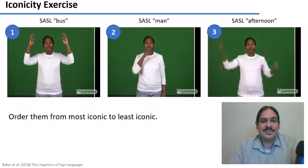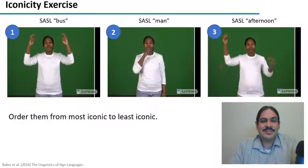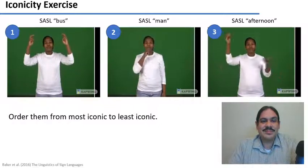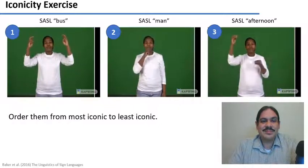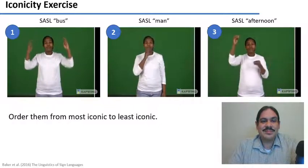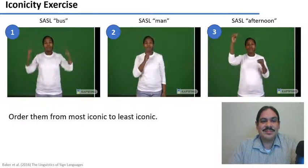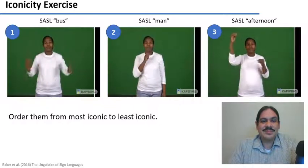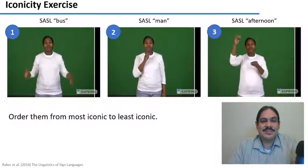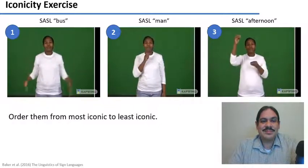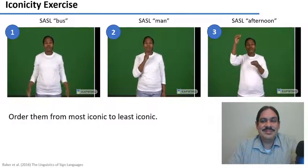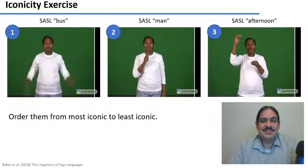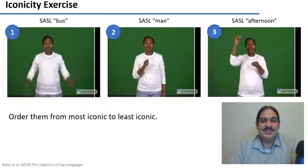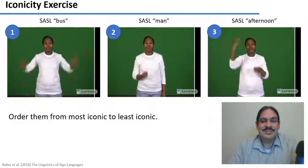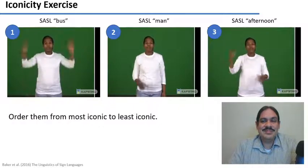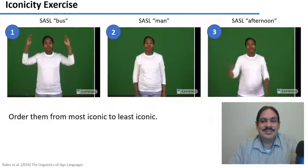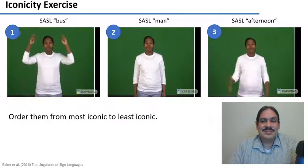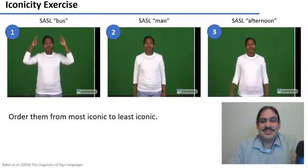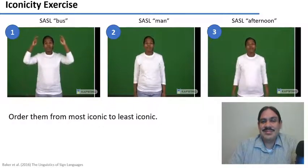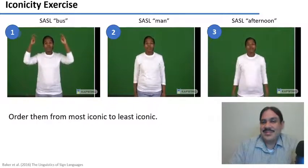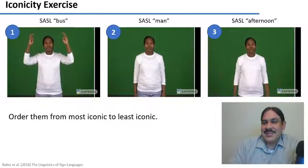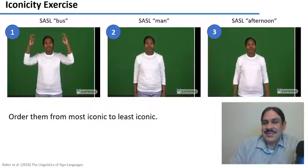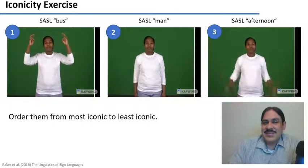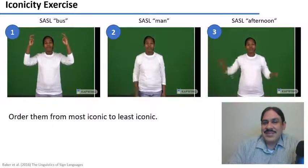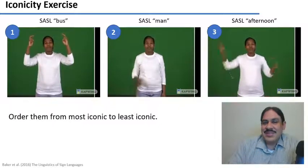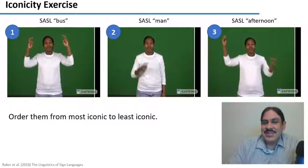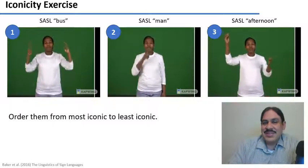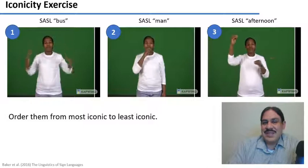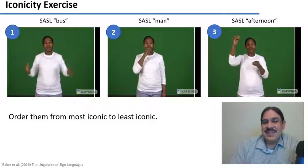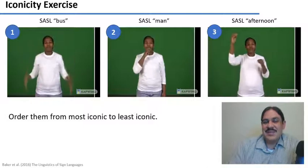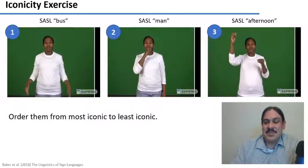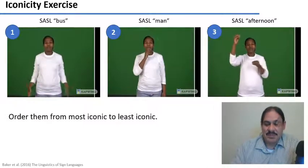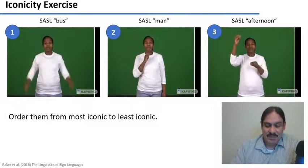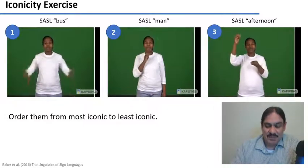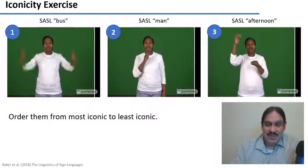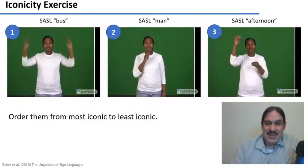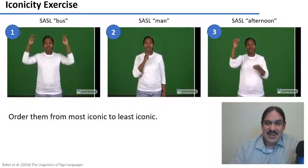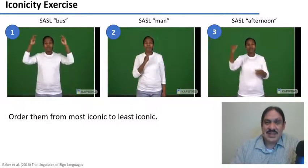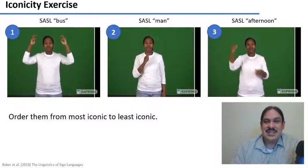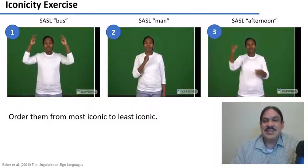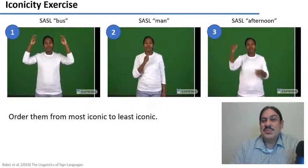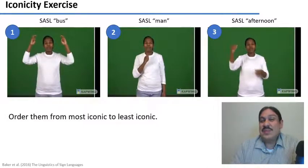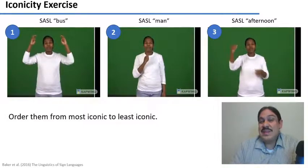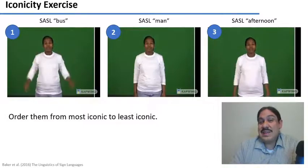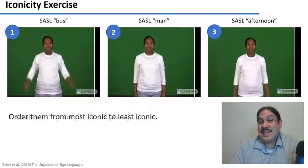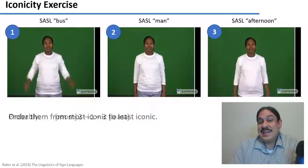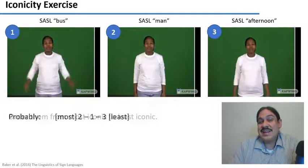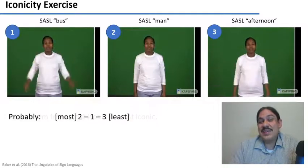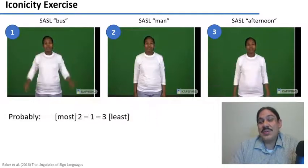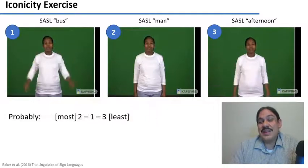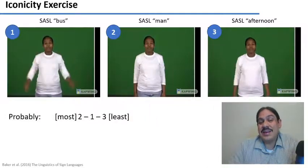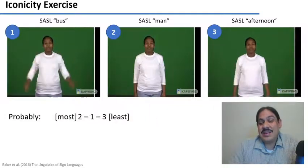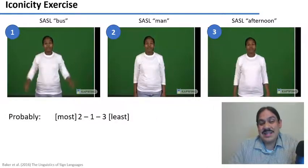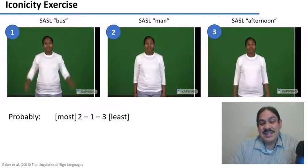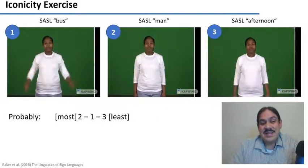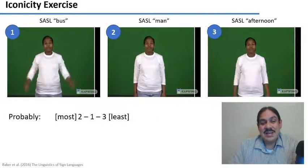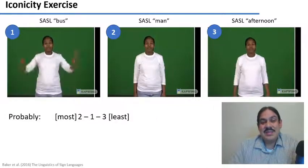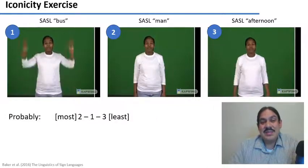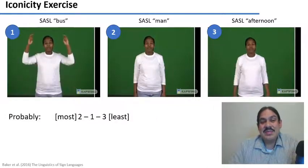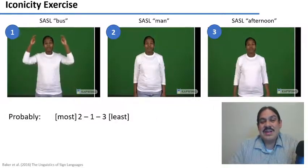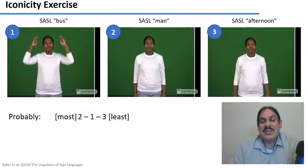number two is the most iconic because maybe it looks like a beard or